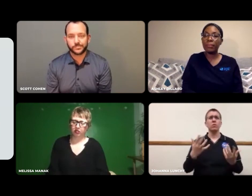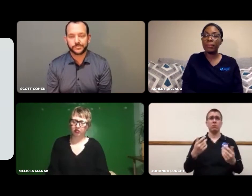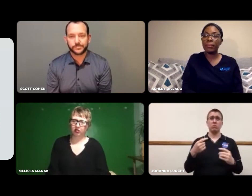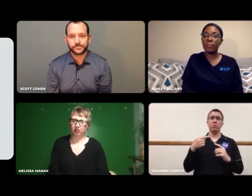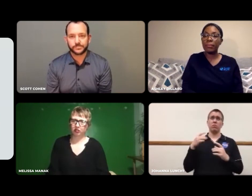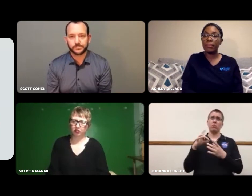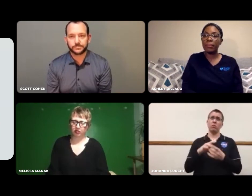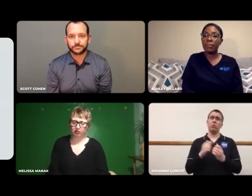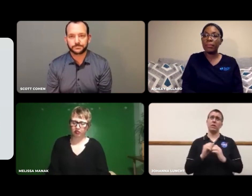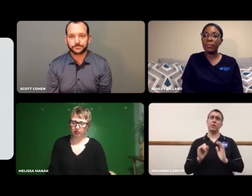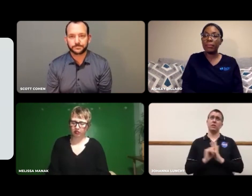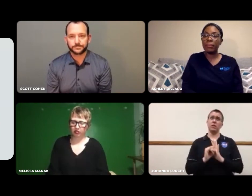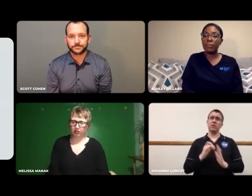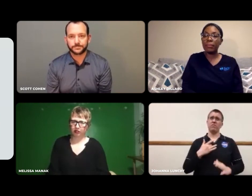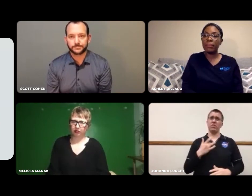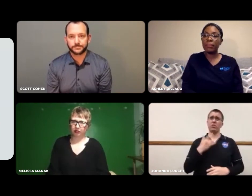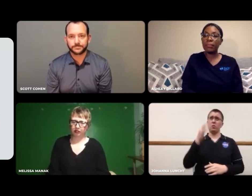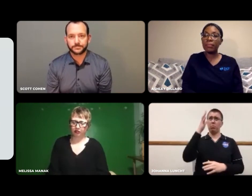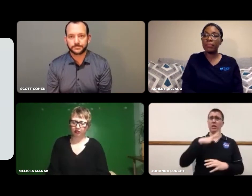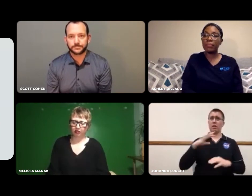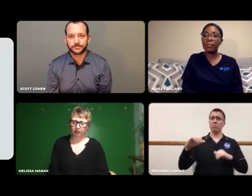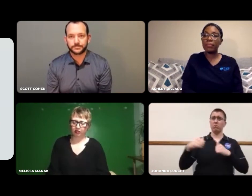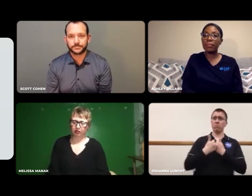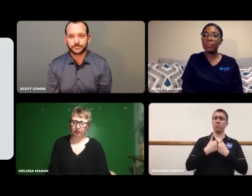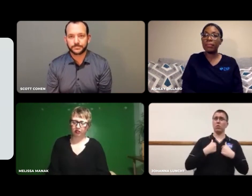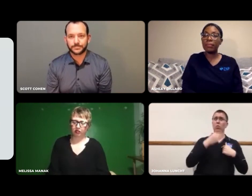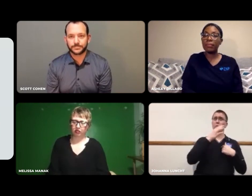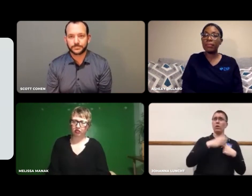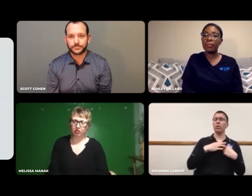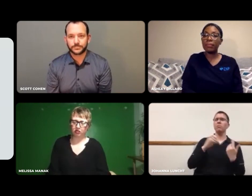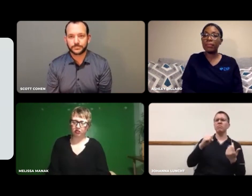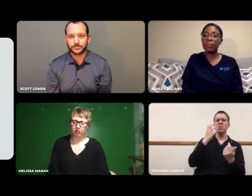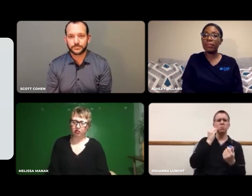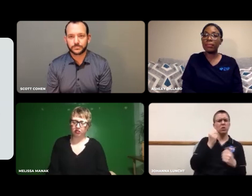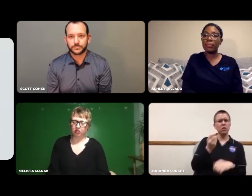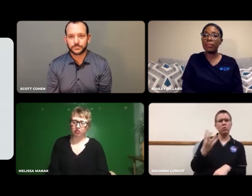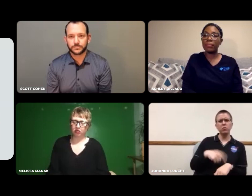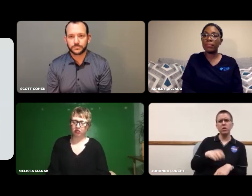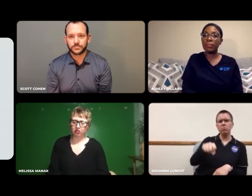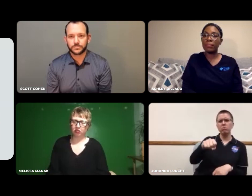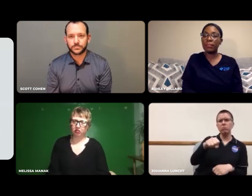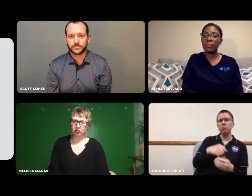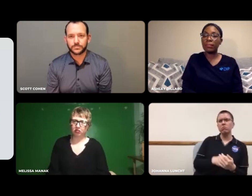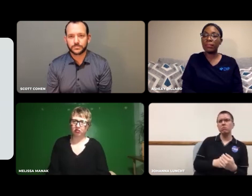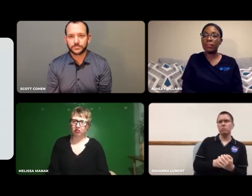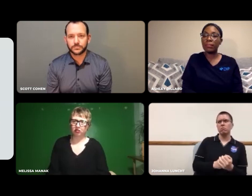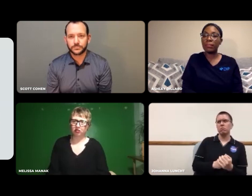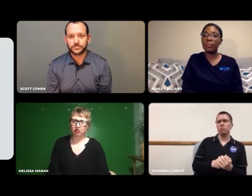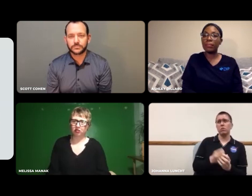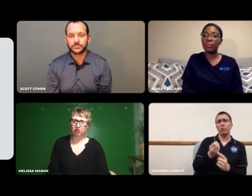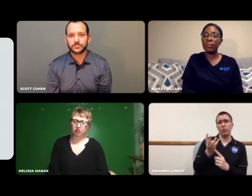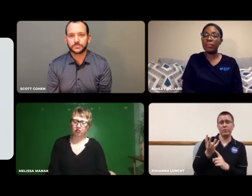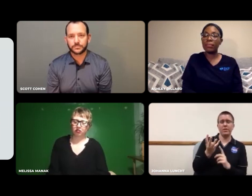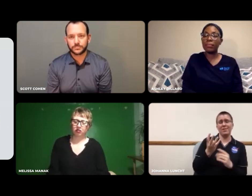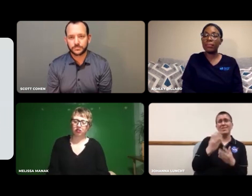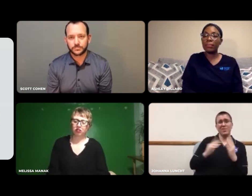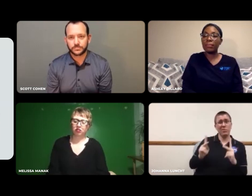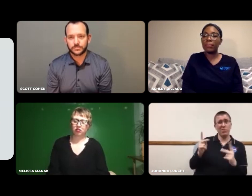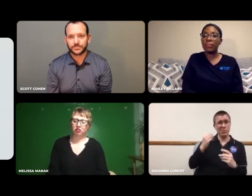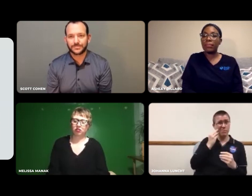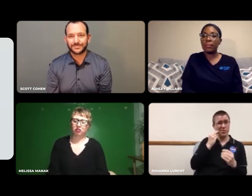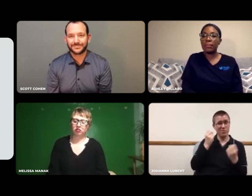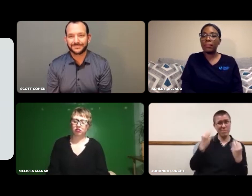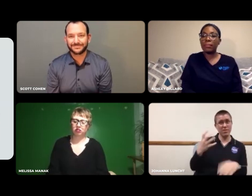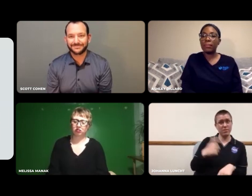In terms of my identity, I've experienced men challenging me as a female because of being a female.